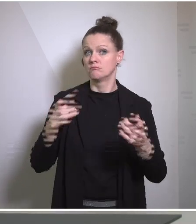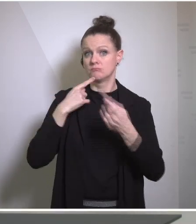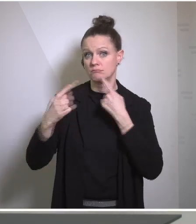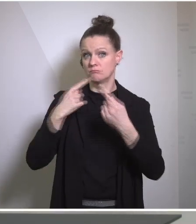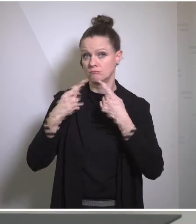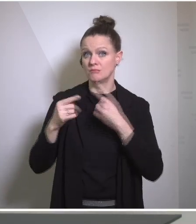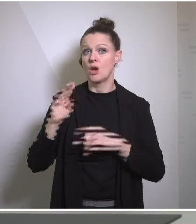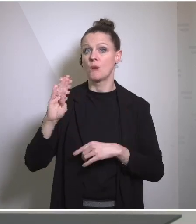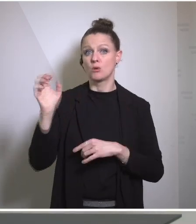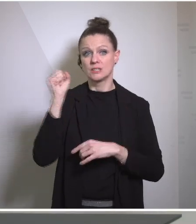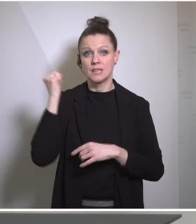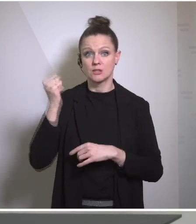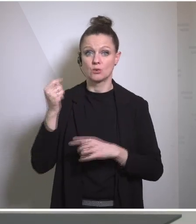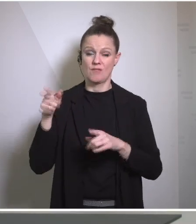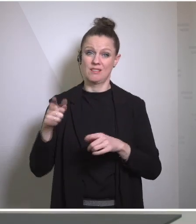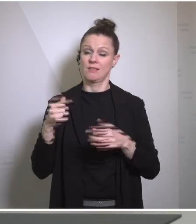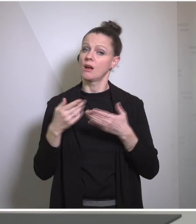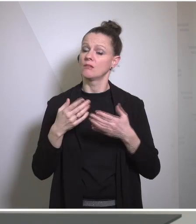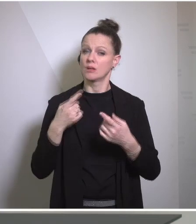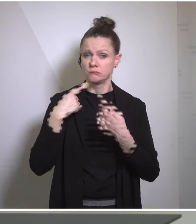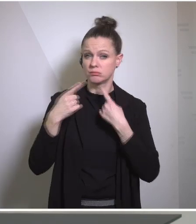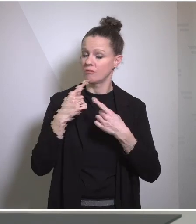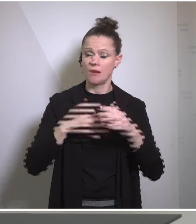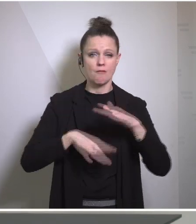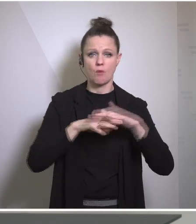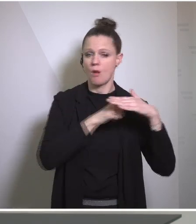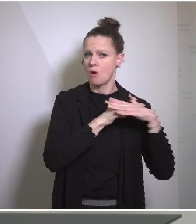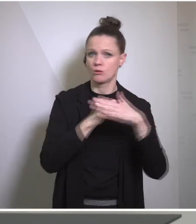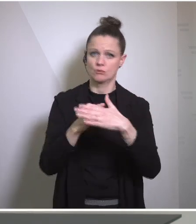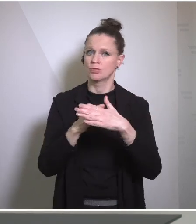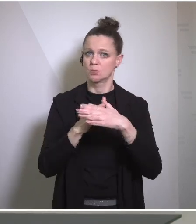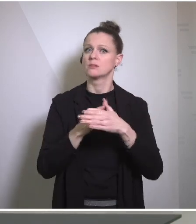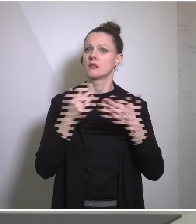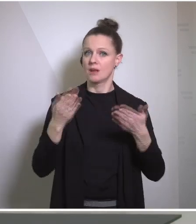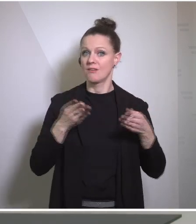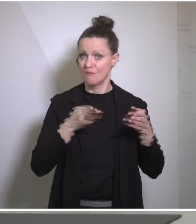is something that's very welcome. We fully support their Euro-Atlantic path including